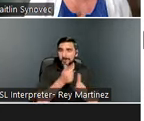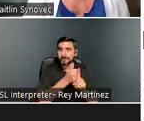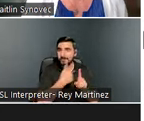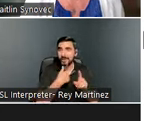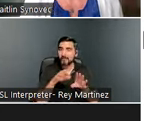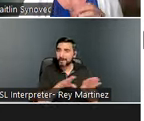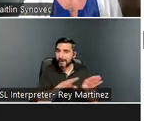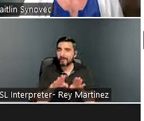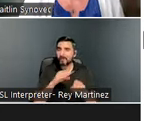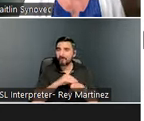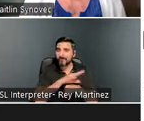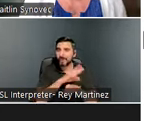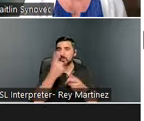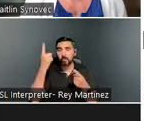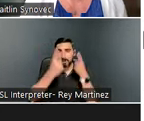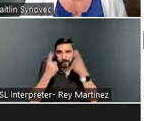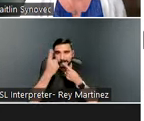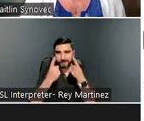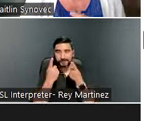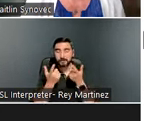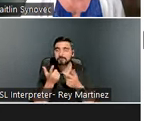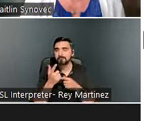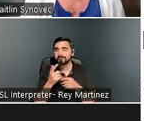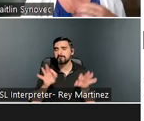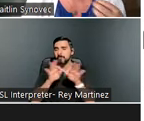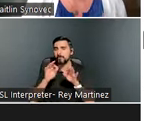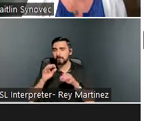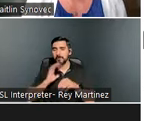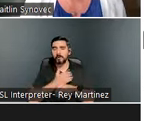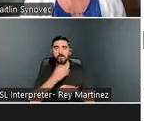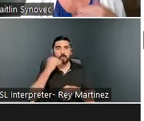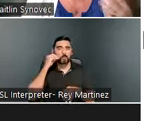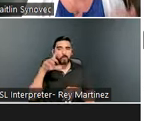injury. This is going to require collaboration of our homeless services, our brain injury services,